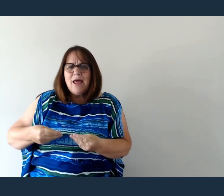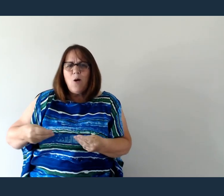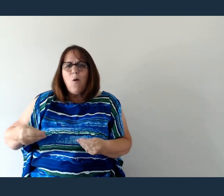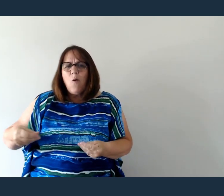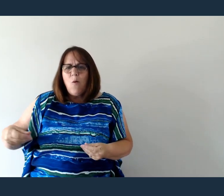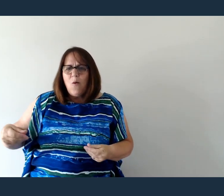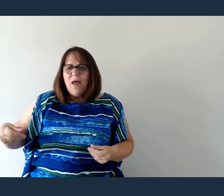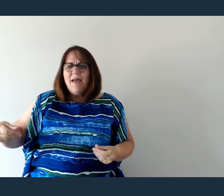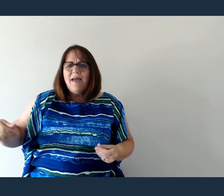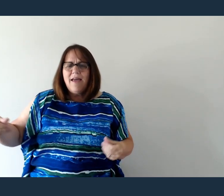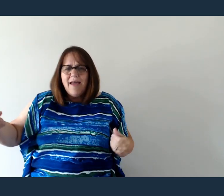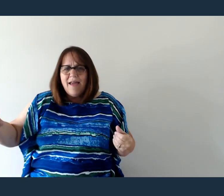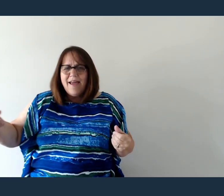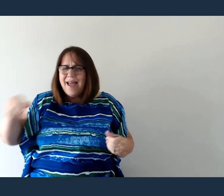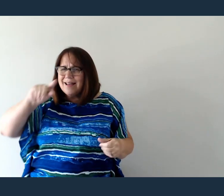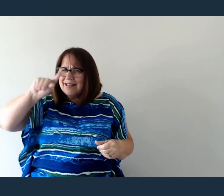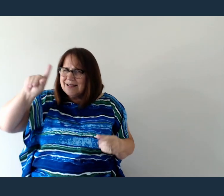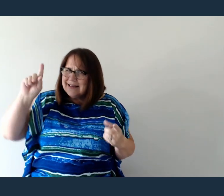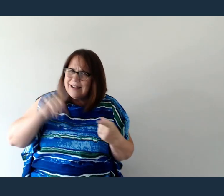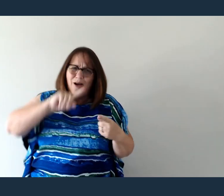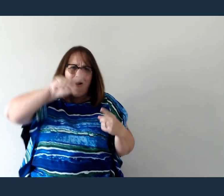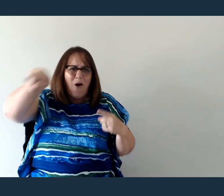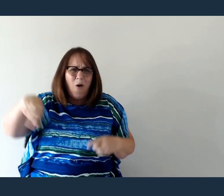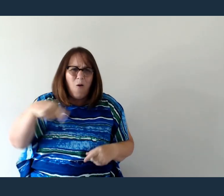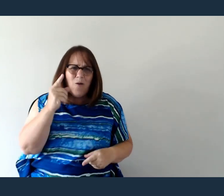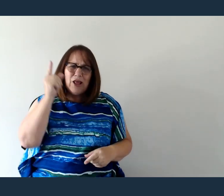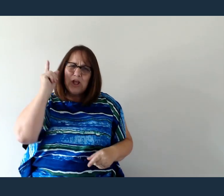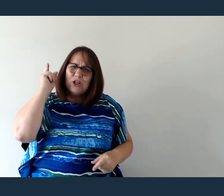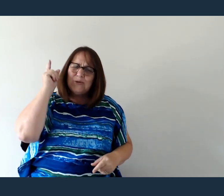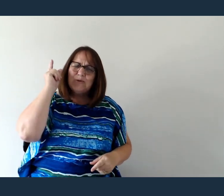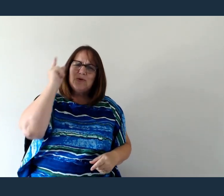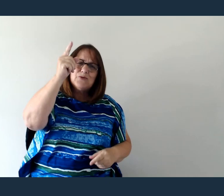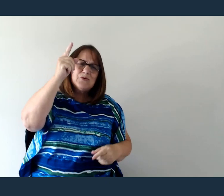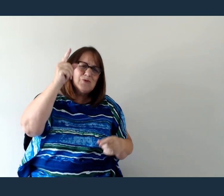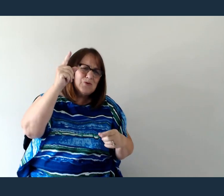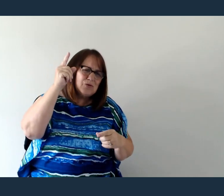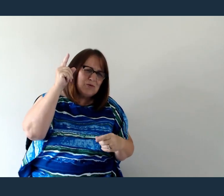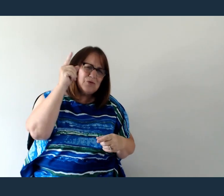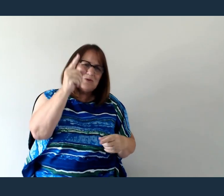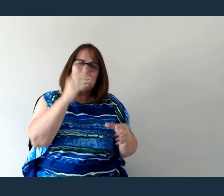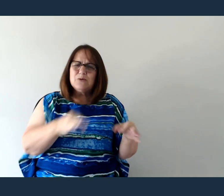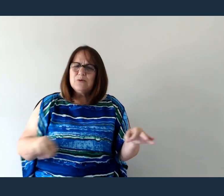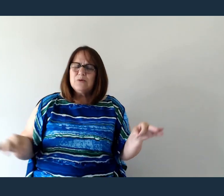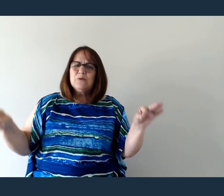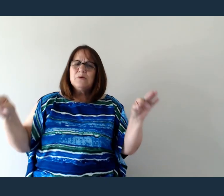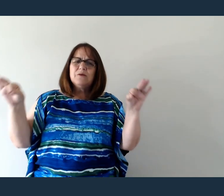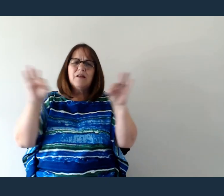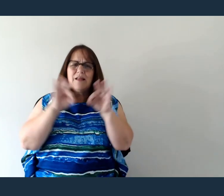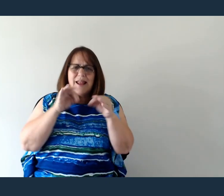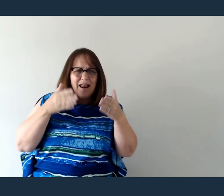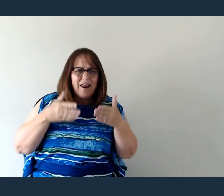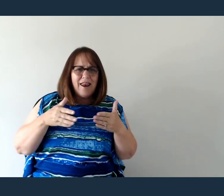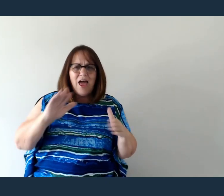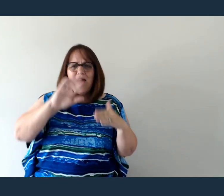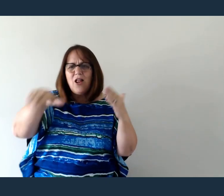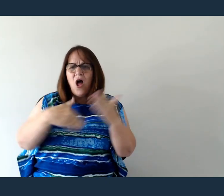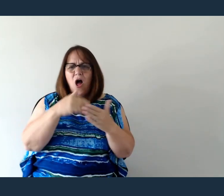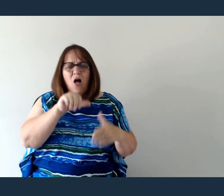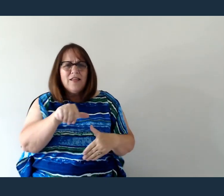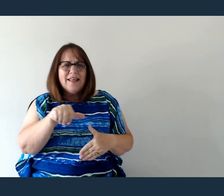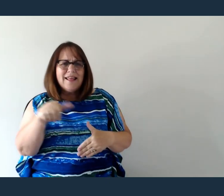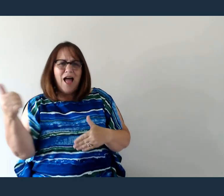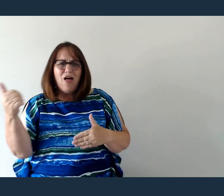Until there's only You Let all the other names fade away